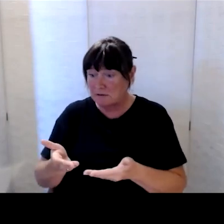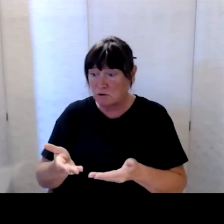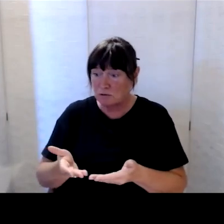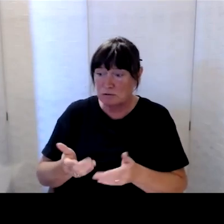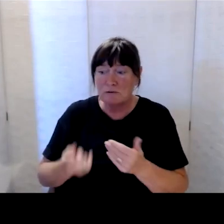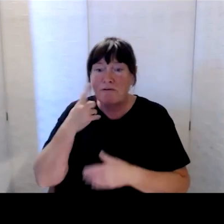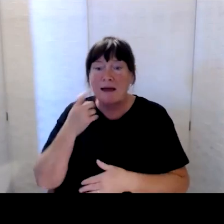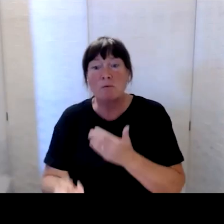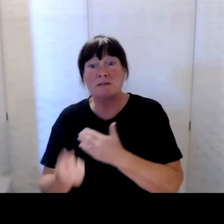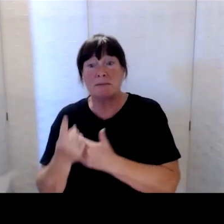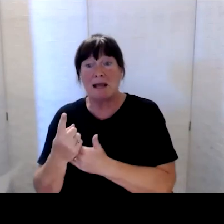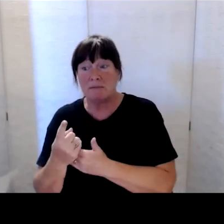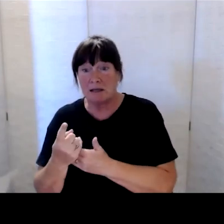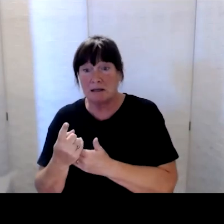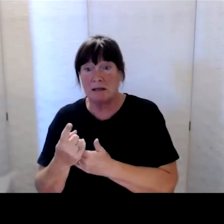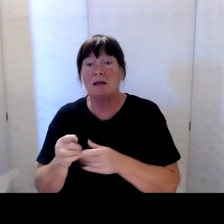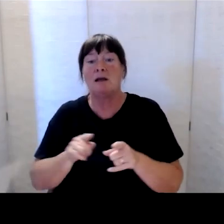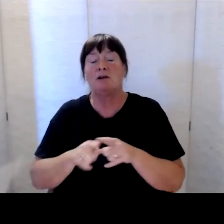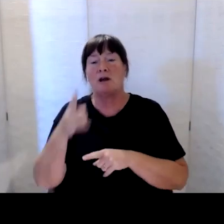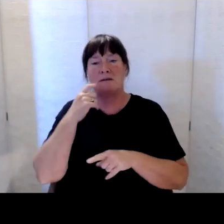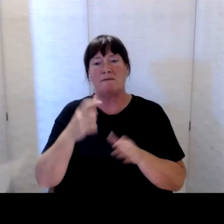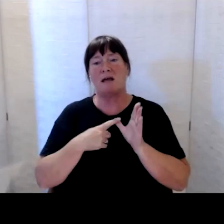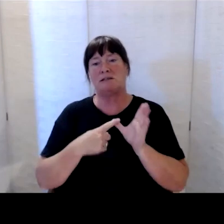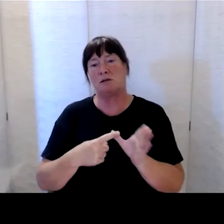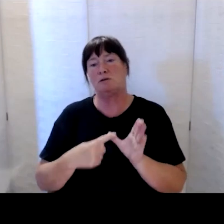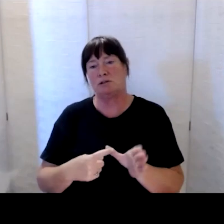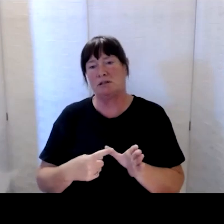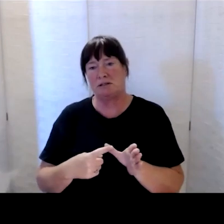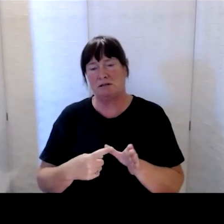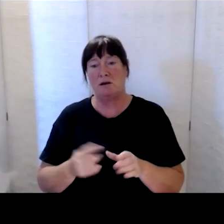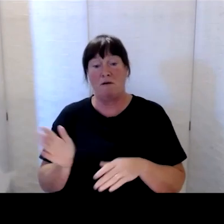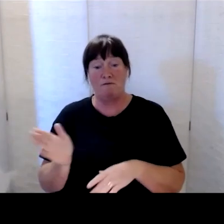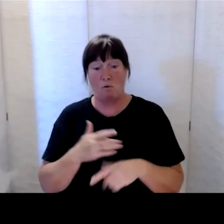and trying to find solutions across government and within community for those people.